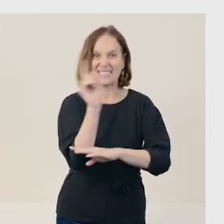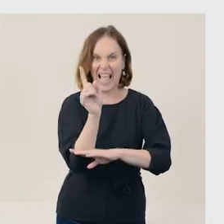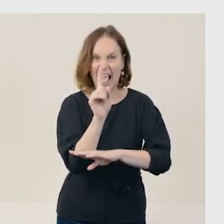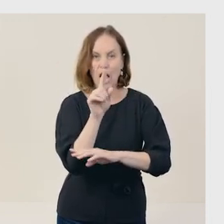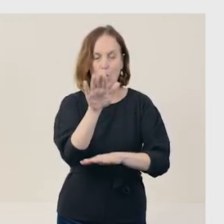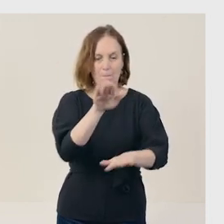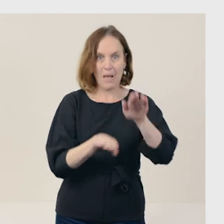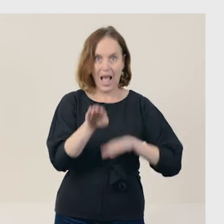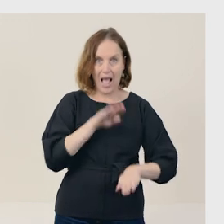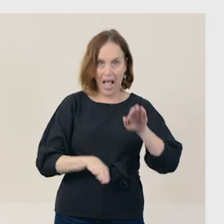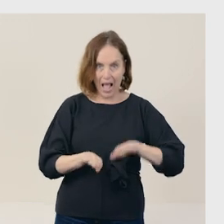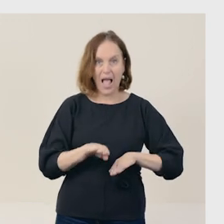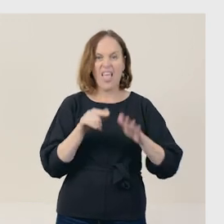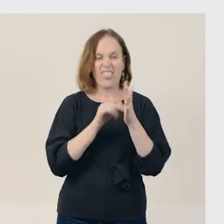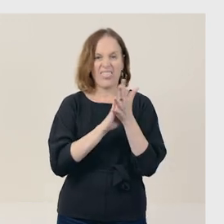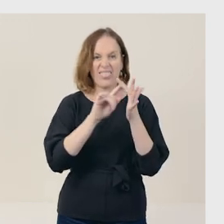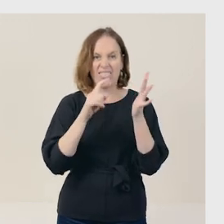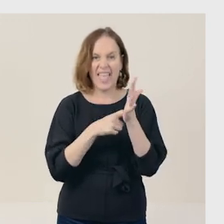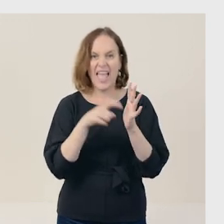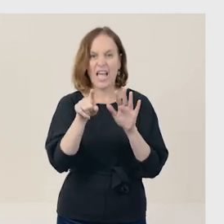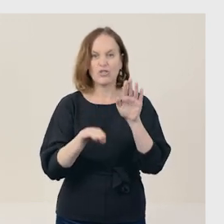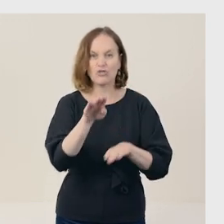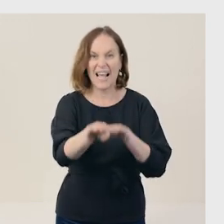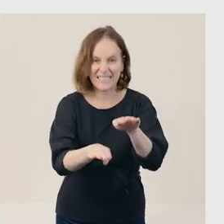which confuses their predators. In this sentence,